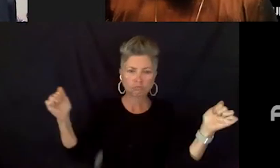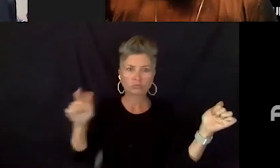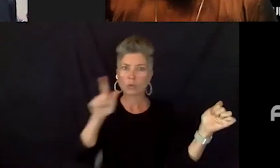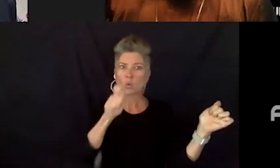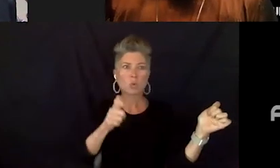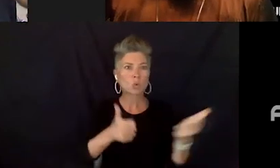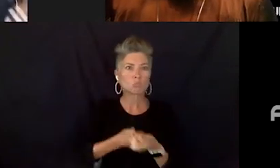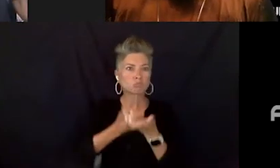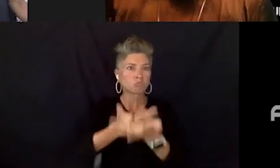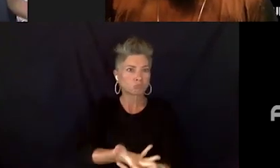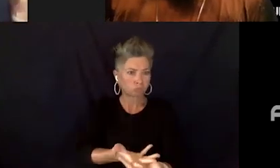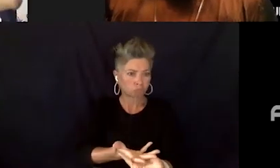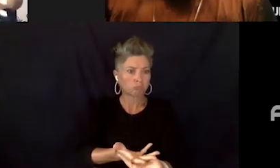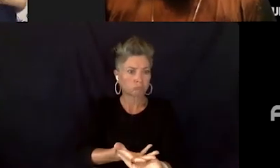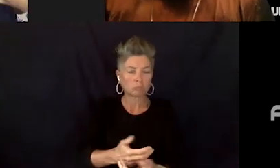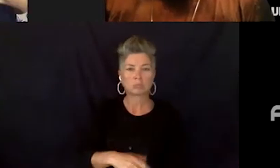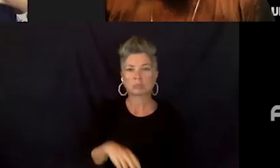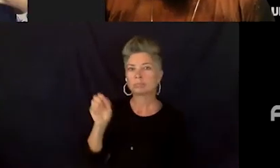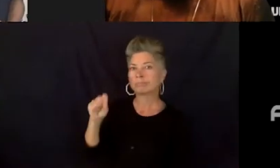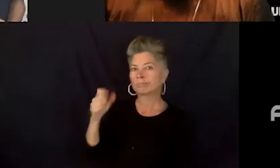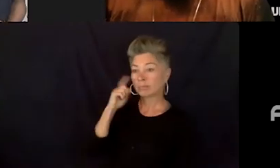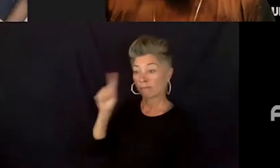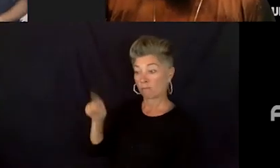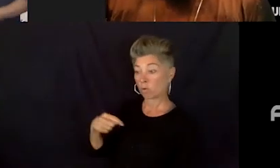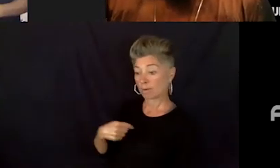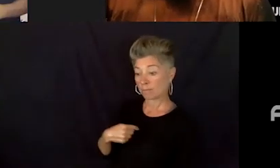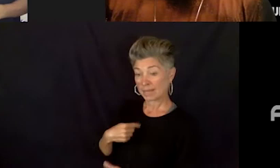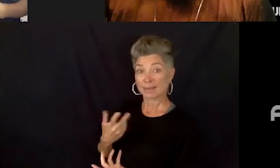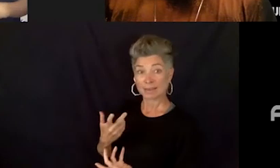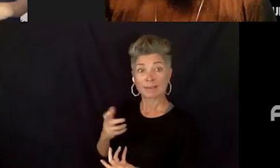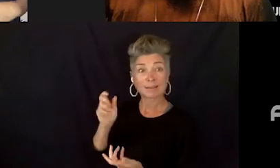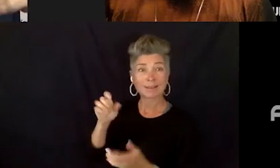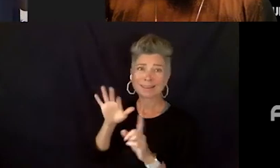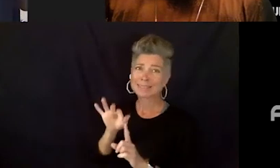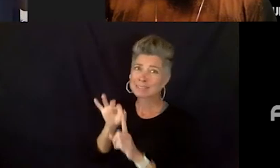So for me, I was always hoping for especially my Trans individuals